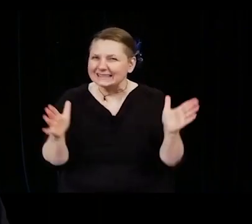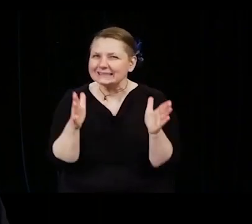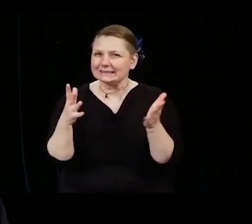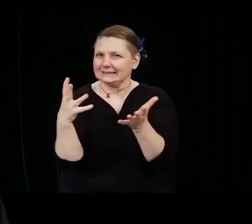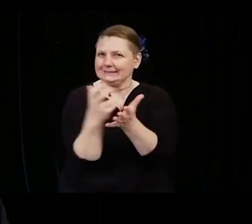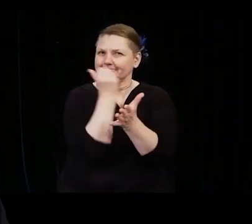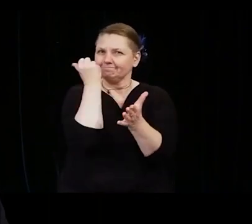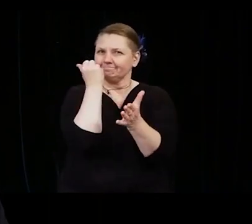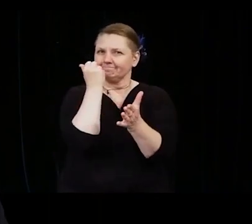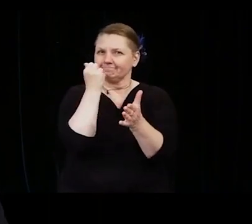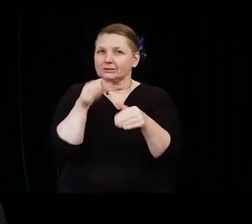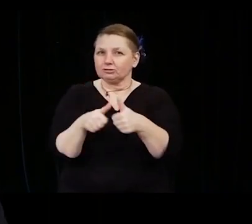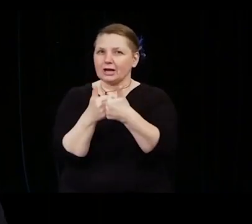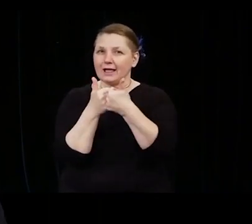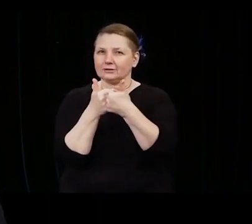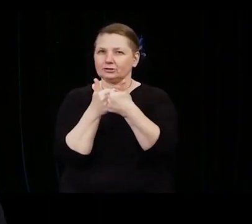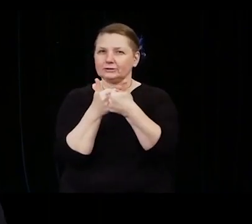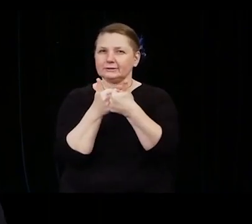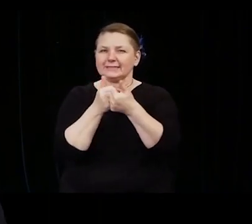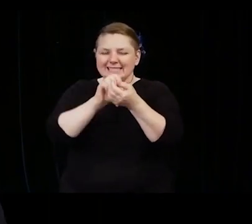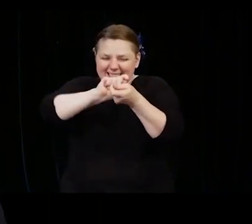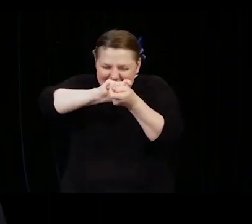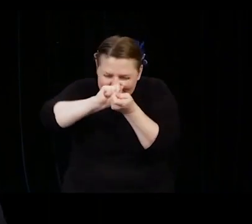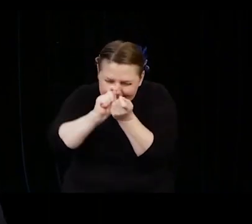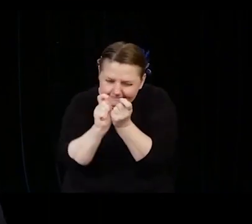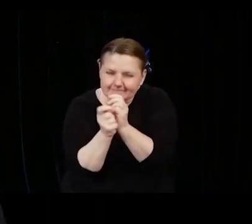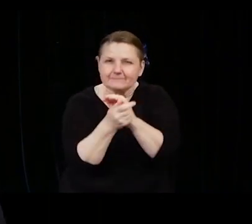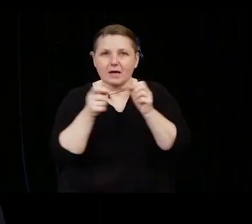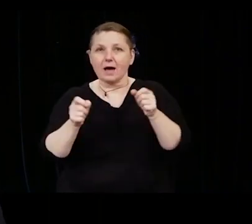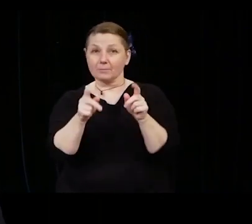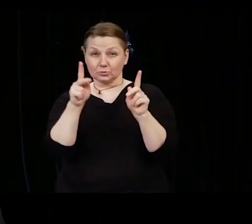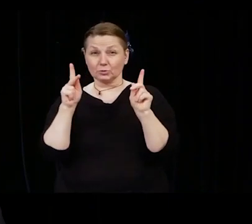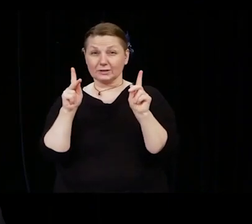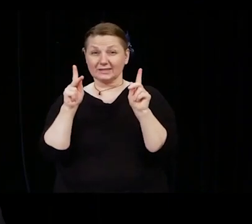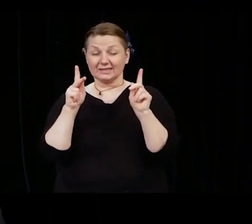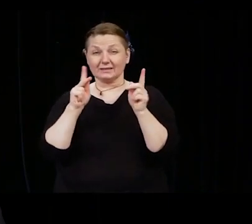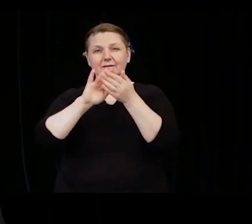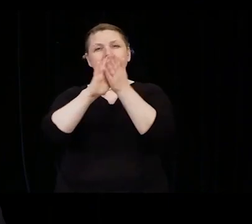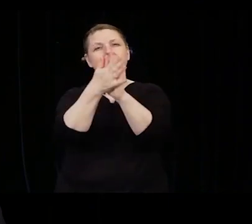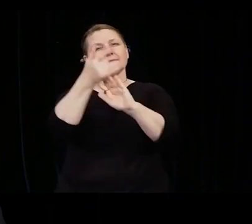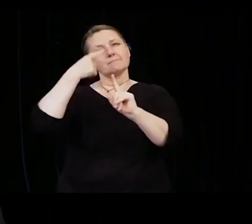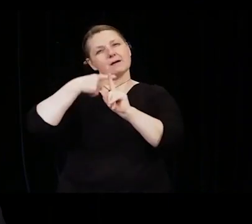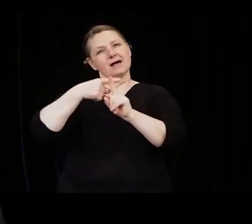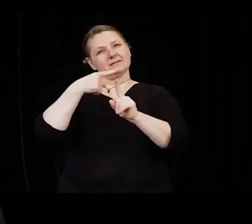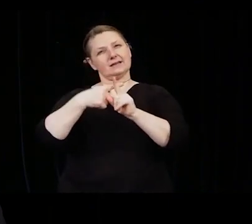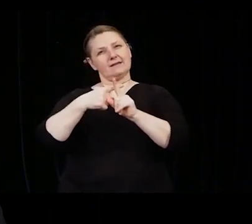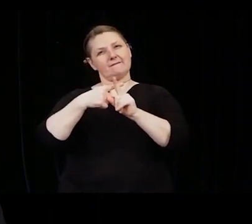Turn the lessons learned into opportunities, and be a positive force for all that is good.